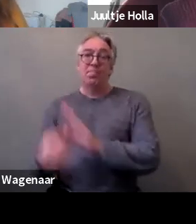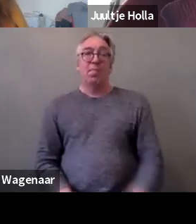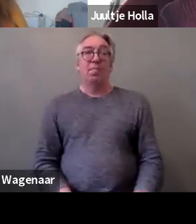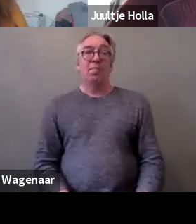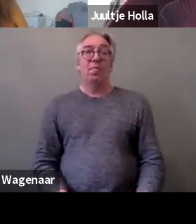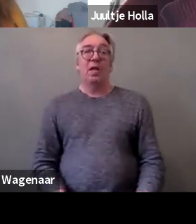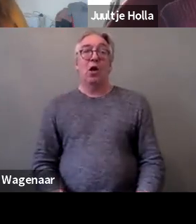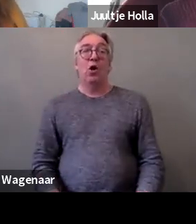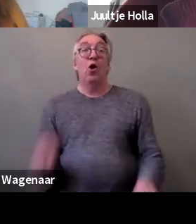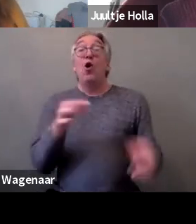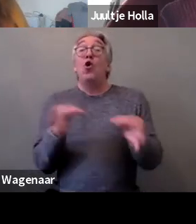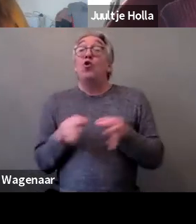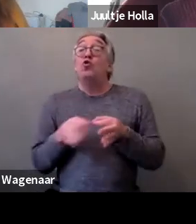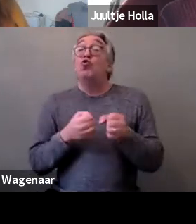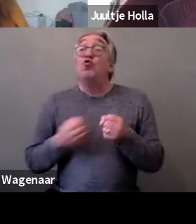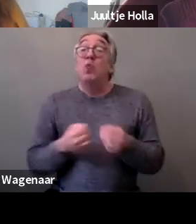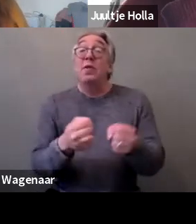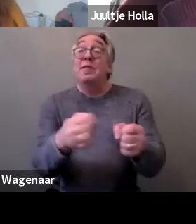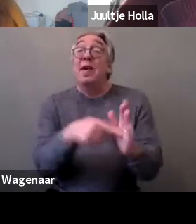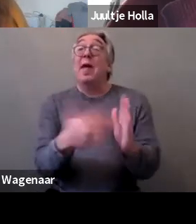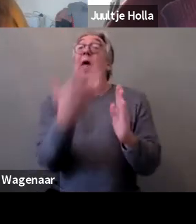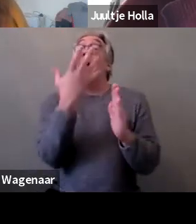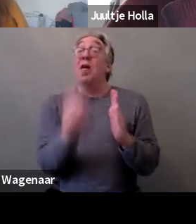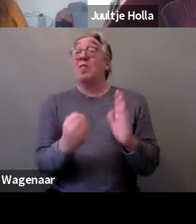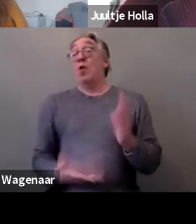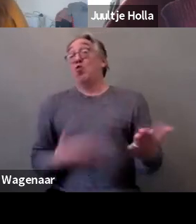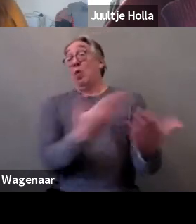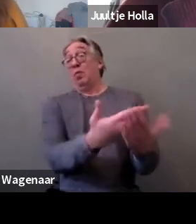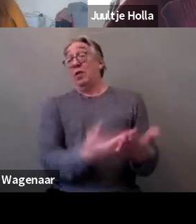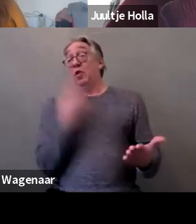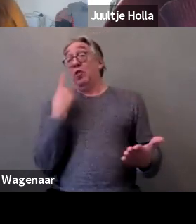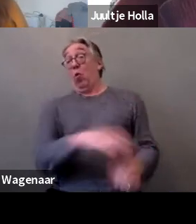for Member States, you can also use it in your advocacy at national level.